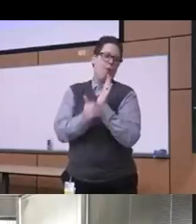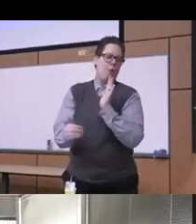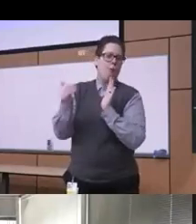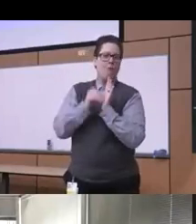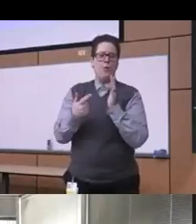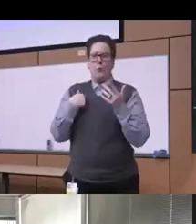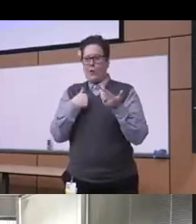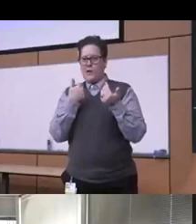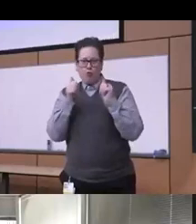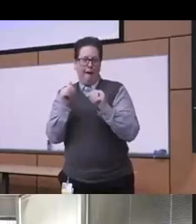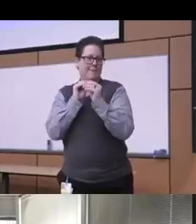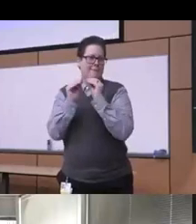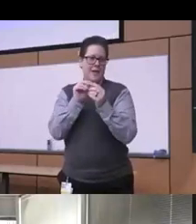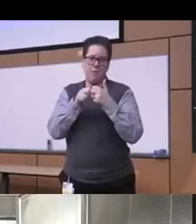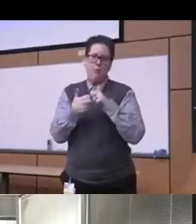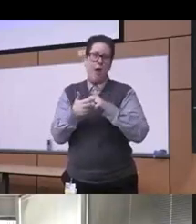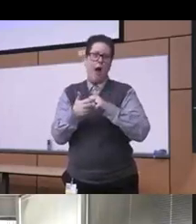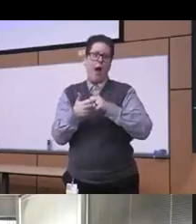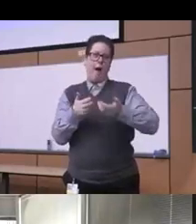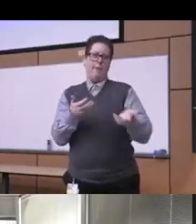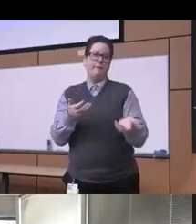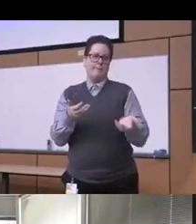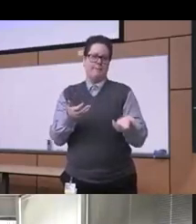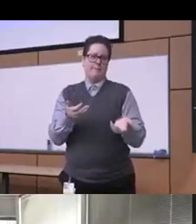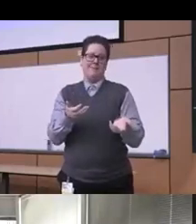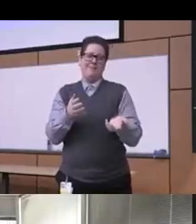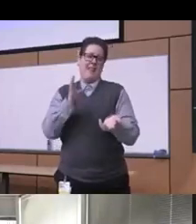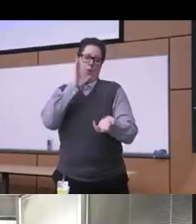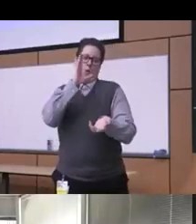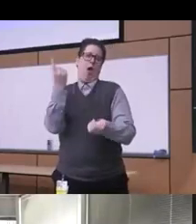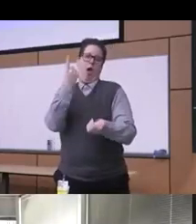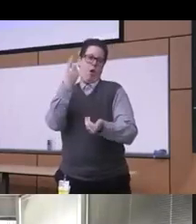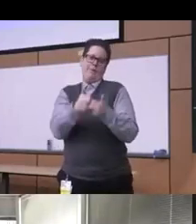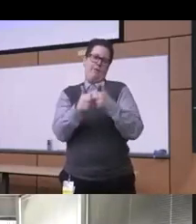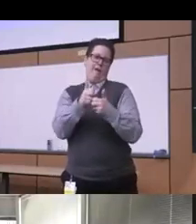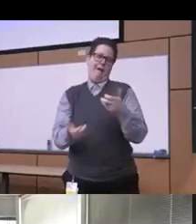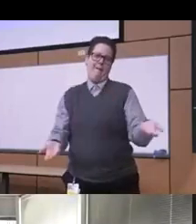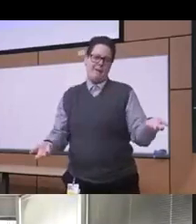and over again and this is going to never really basically stop because we're seeing it in you know